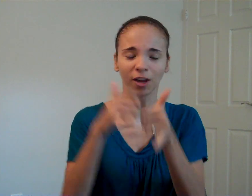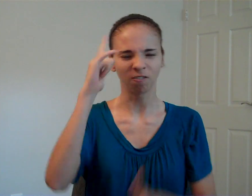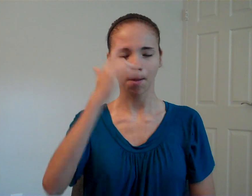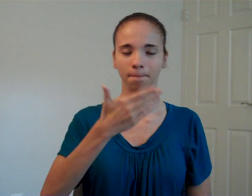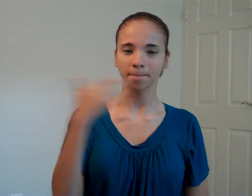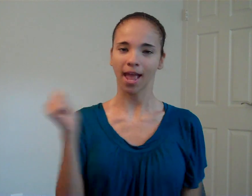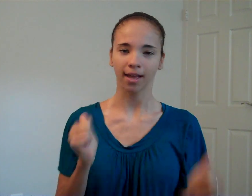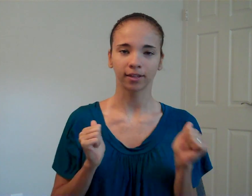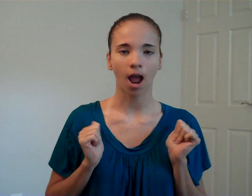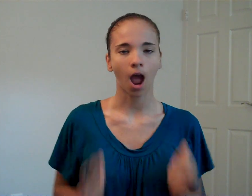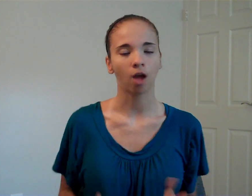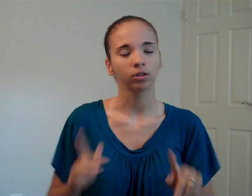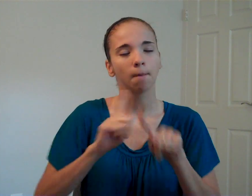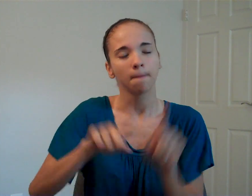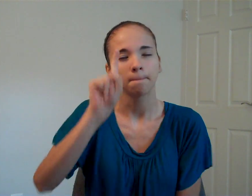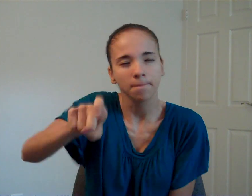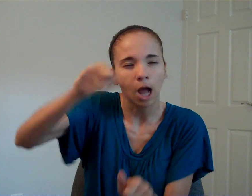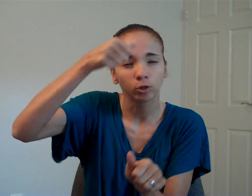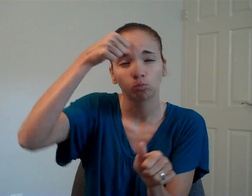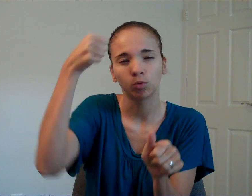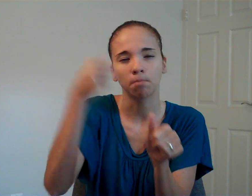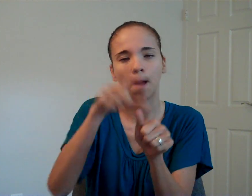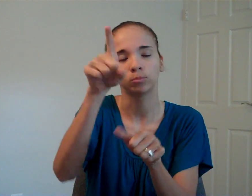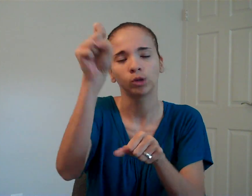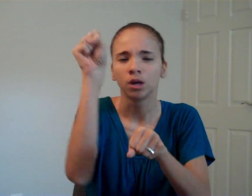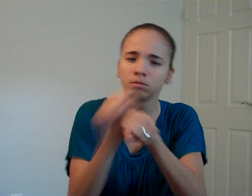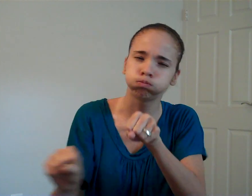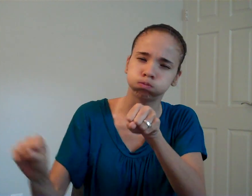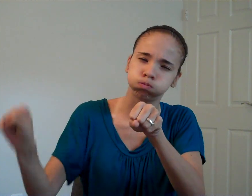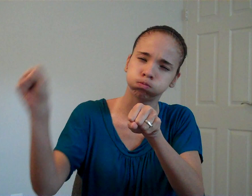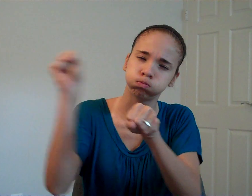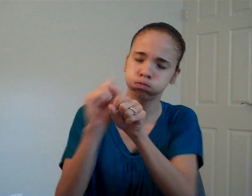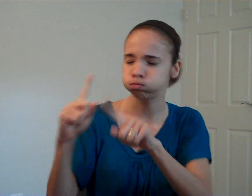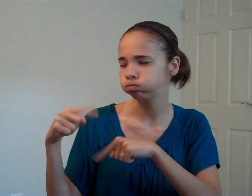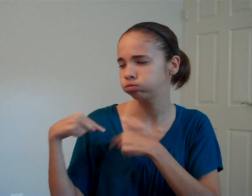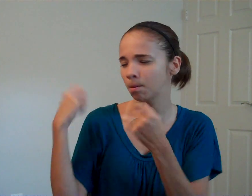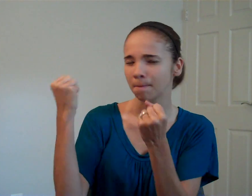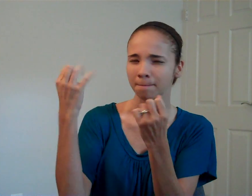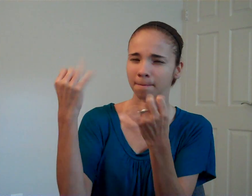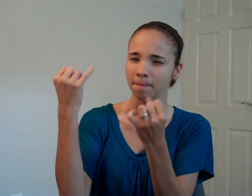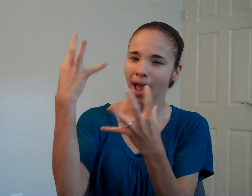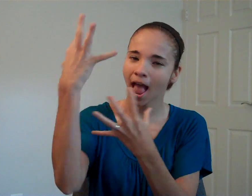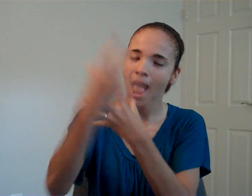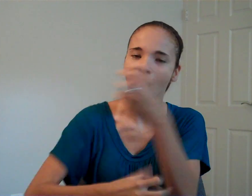Oscars, However, we must remember she's worked tirelessly for many years